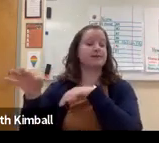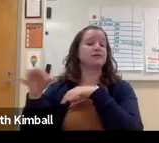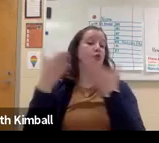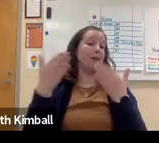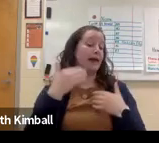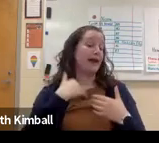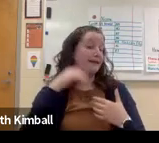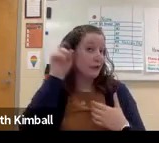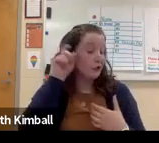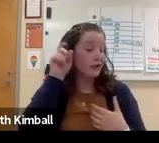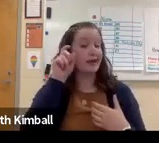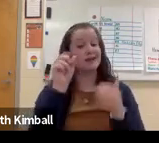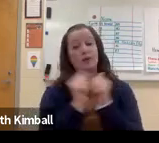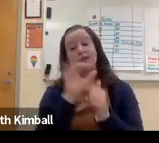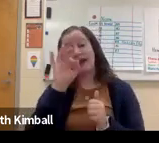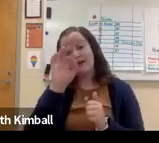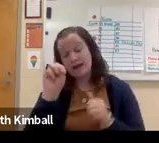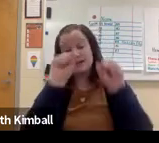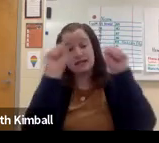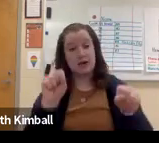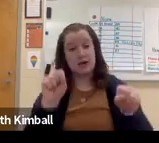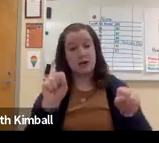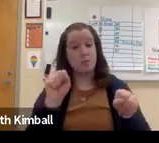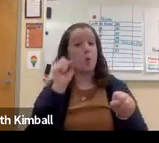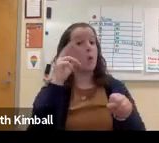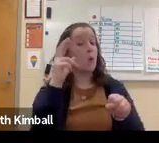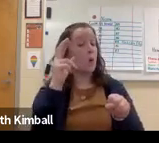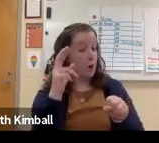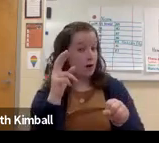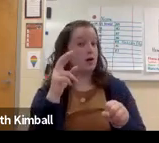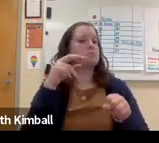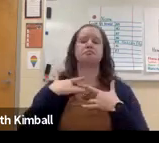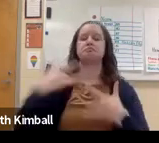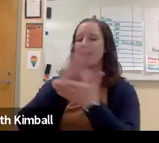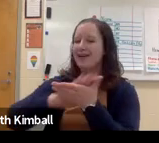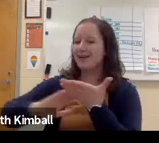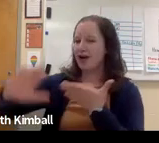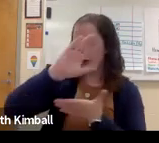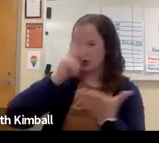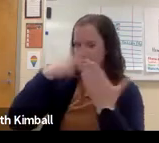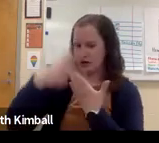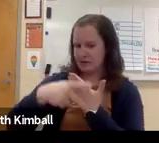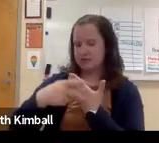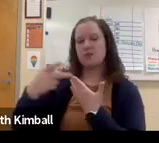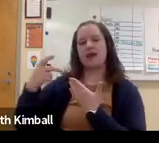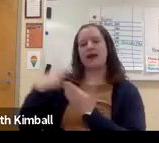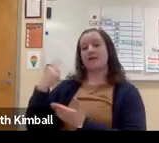You also might have a captionist or a card person, as well as an FM system.